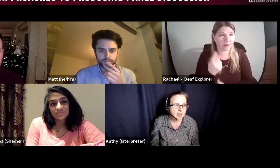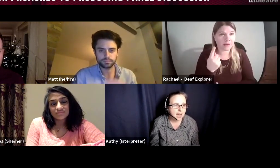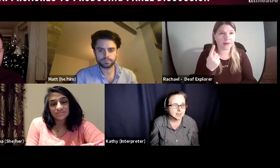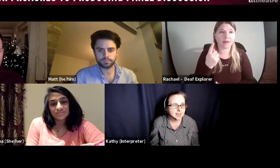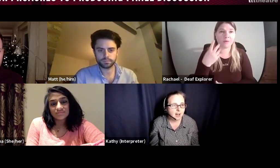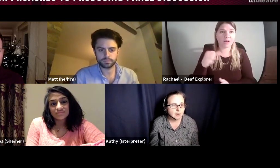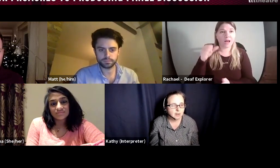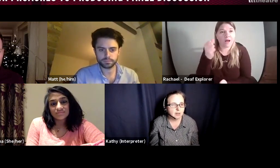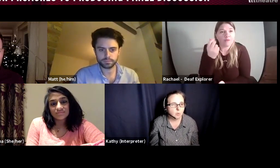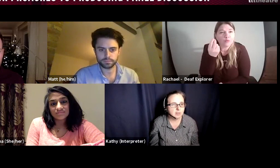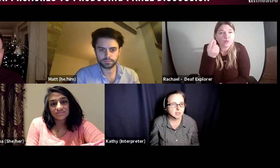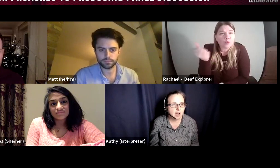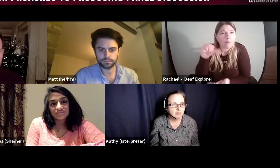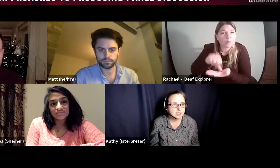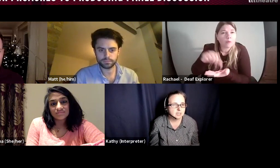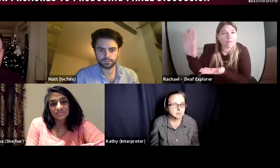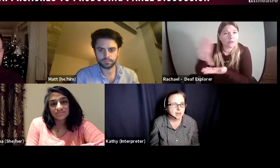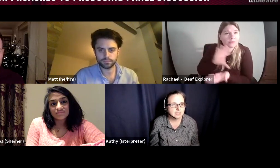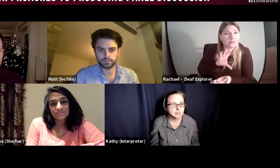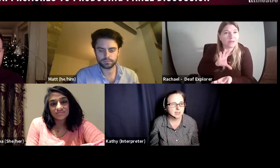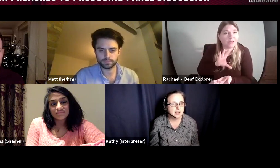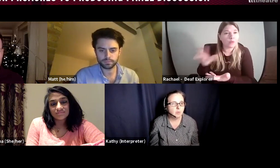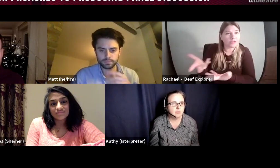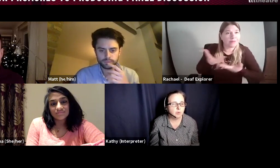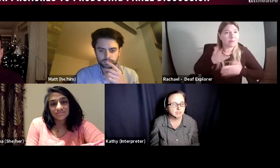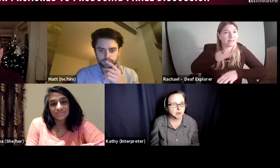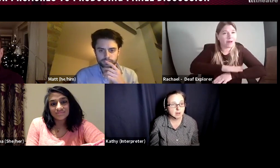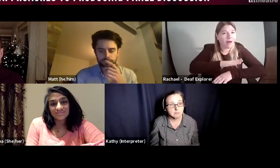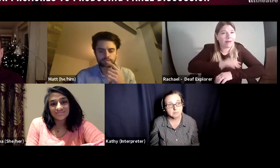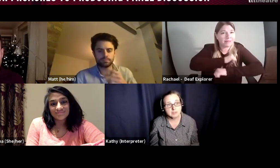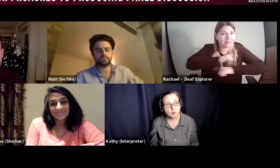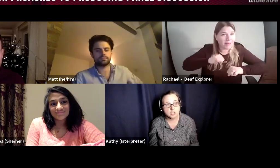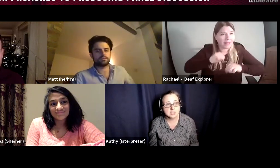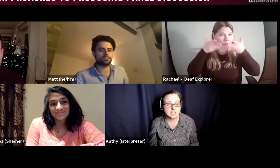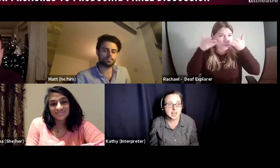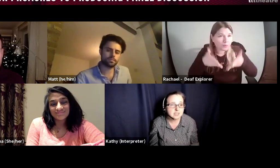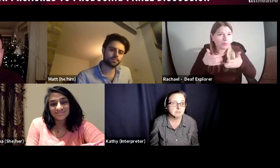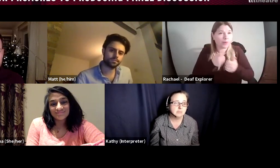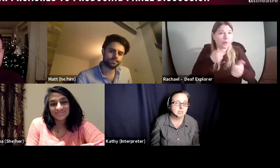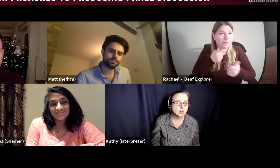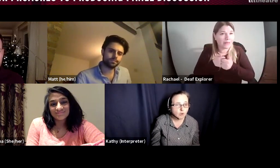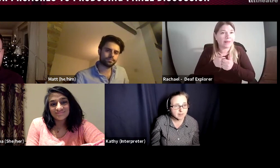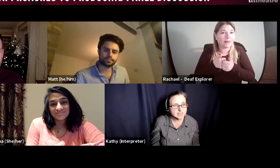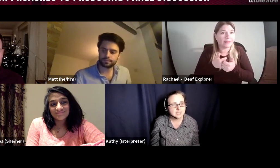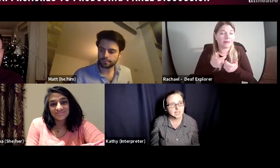and now with the Covid pandemic we've been fortunate to get some core funding and we've